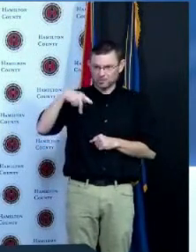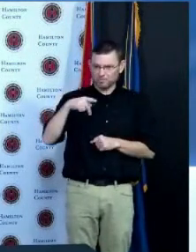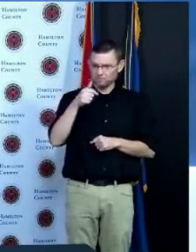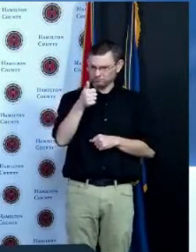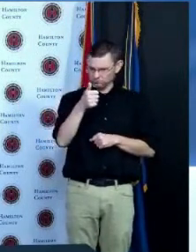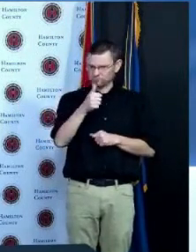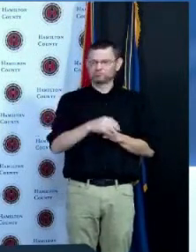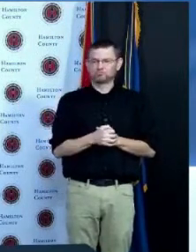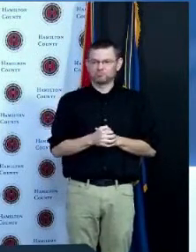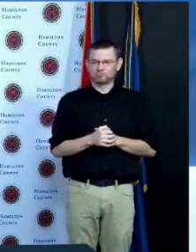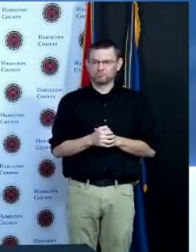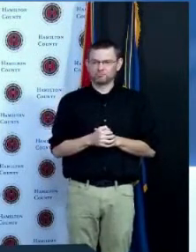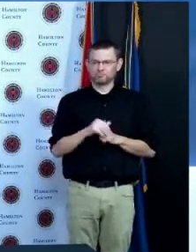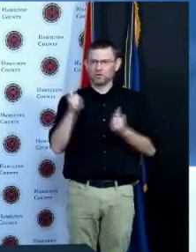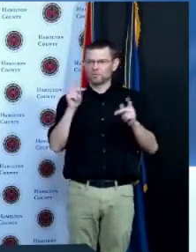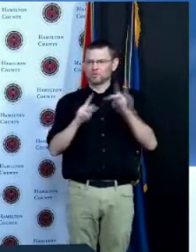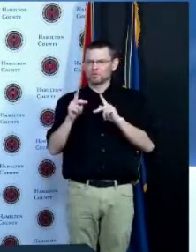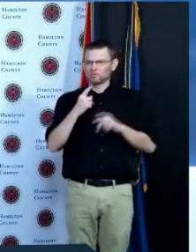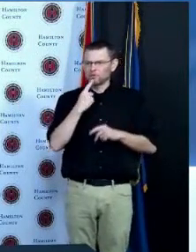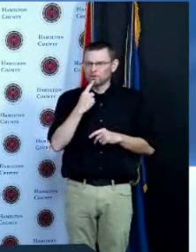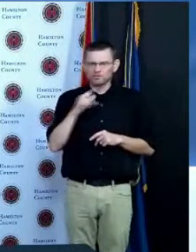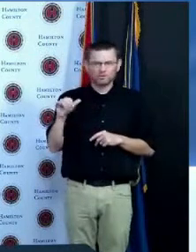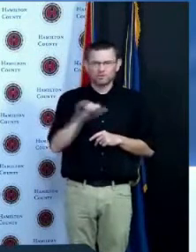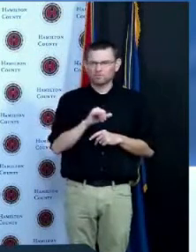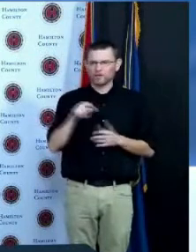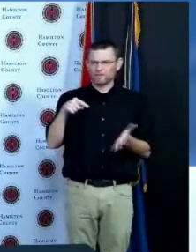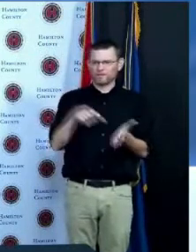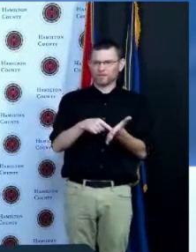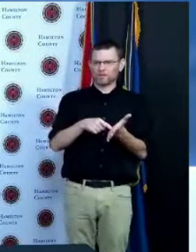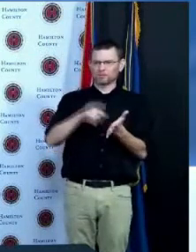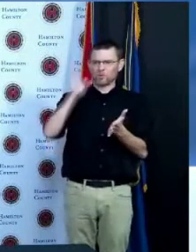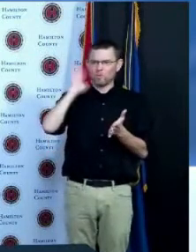President Trump said that this thing's going all going to go away by the summer time and you might